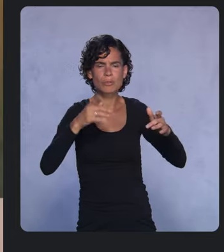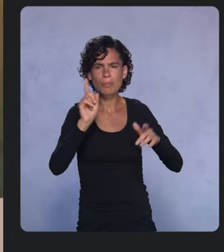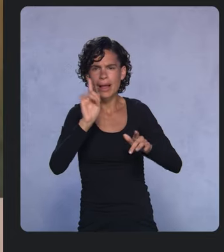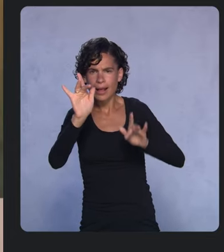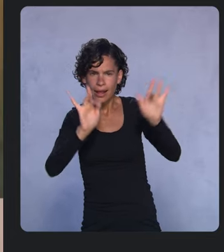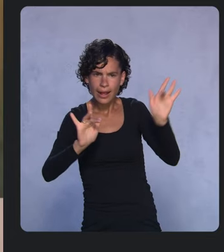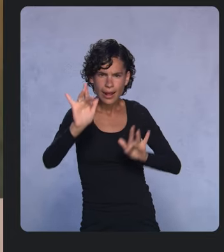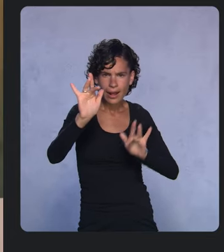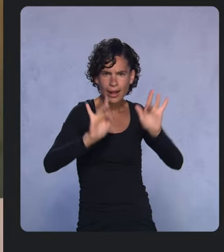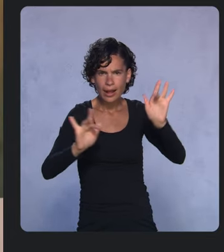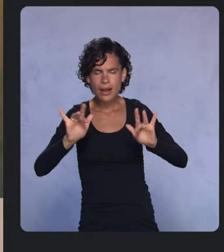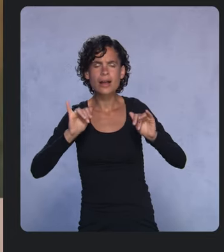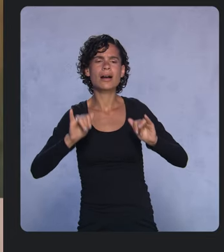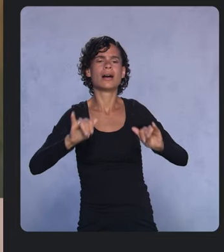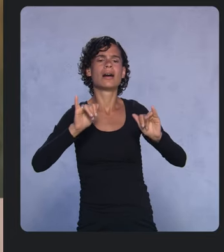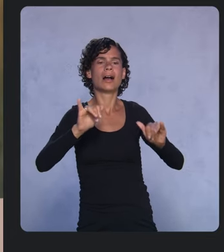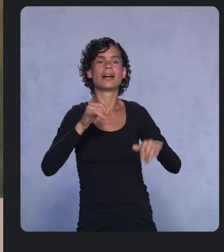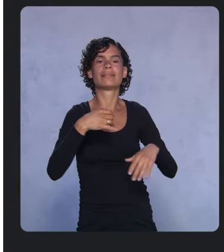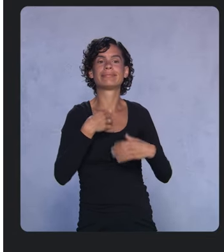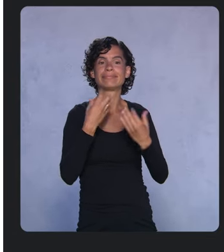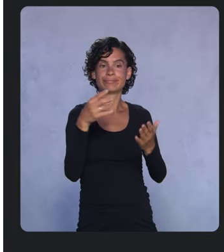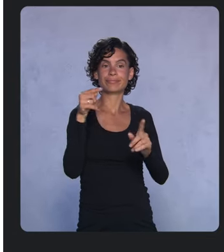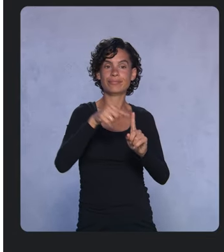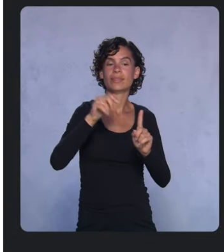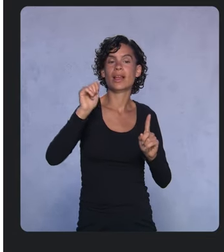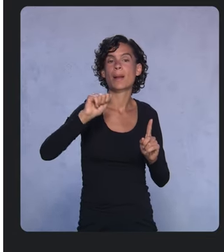and we’re giving you APIs and tools to make that experience easier,